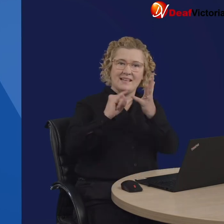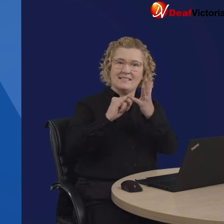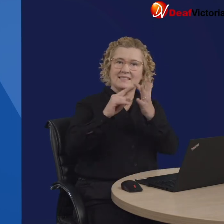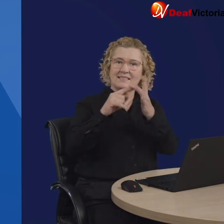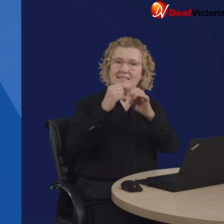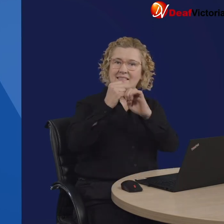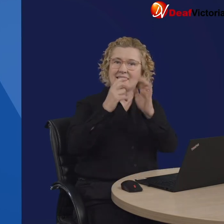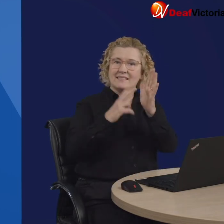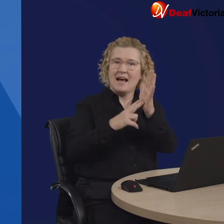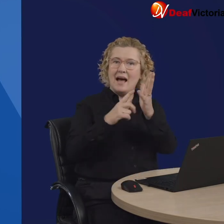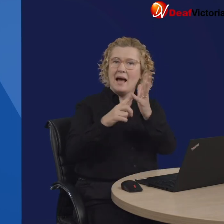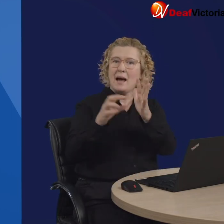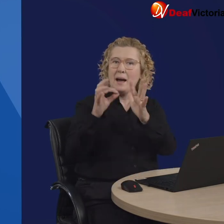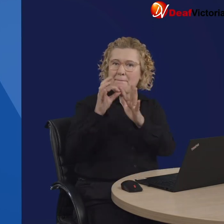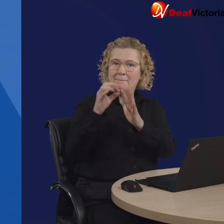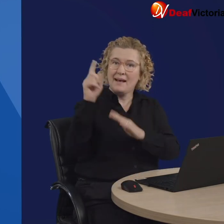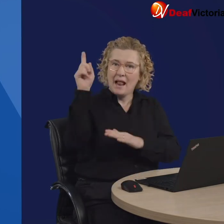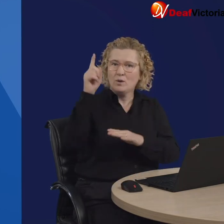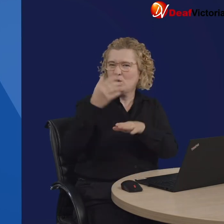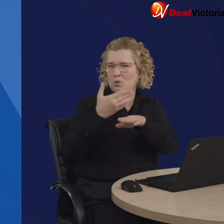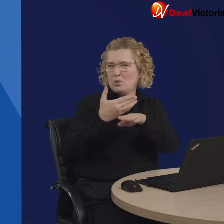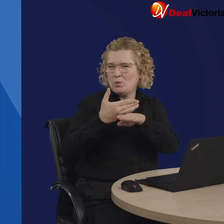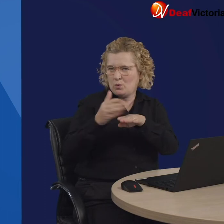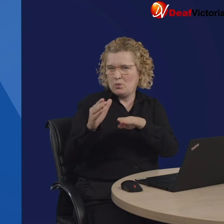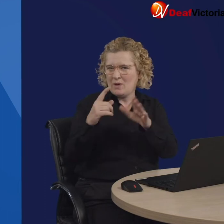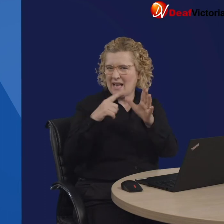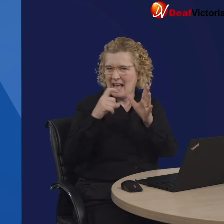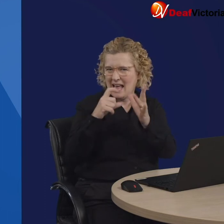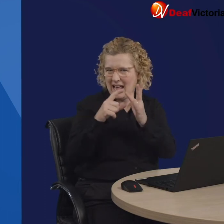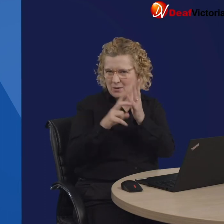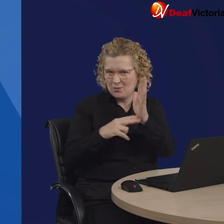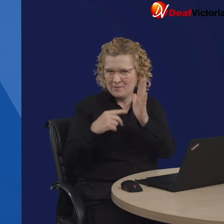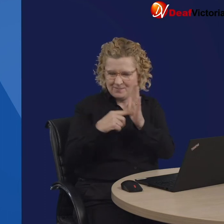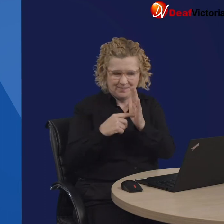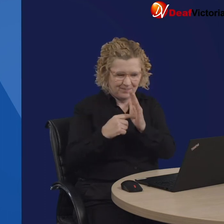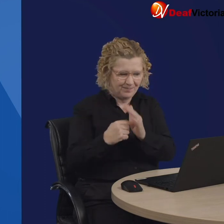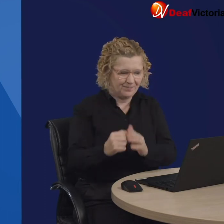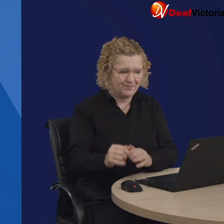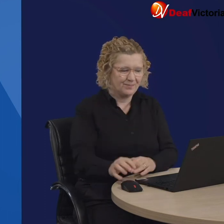Click "sign up now" to make a new account.